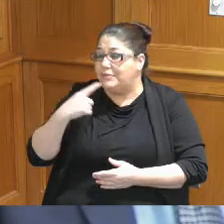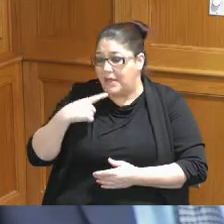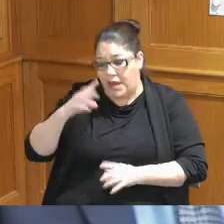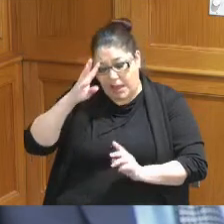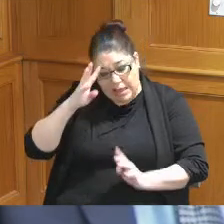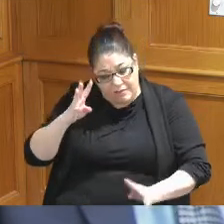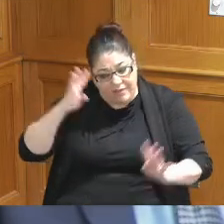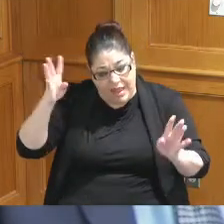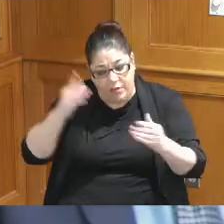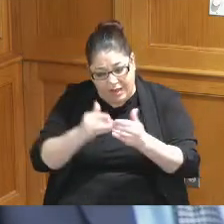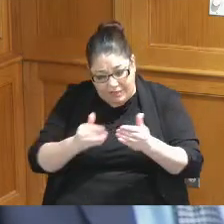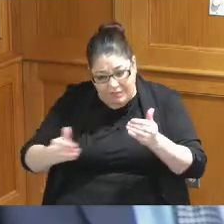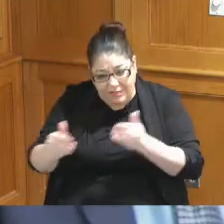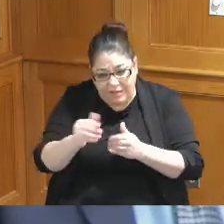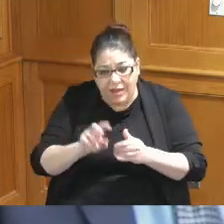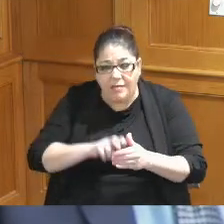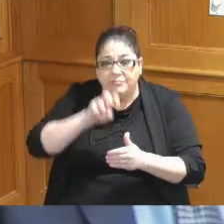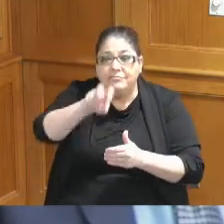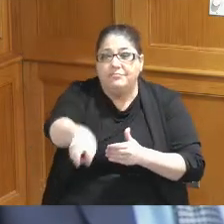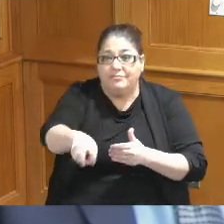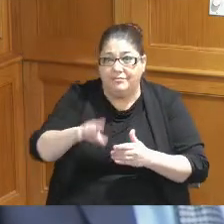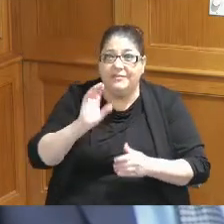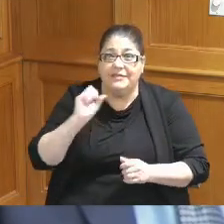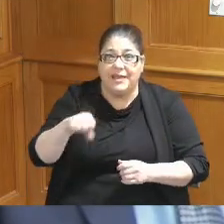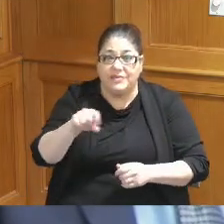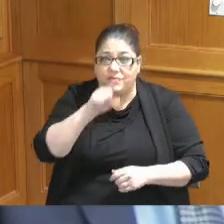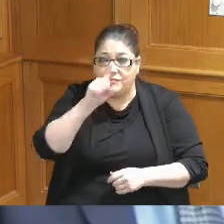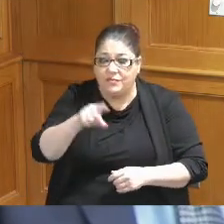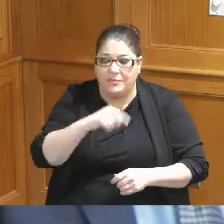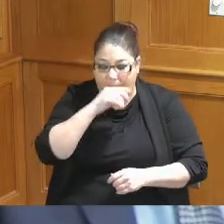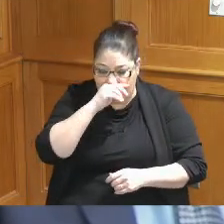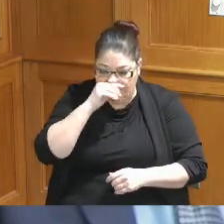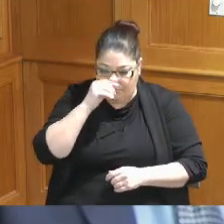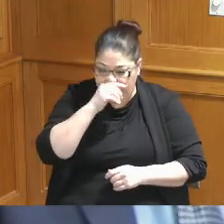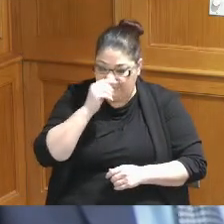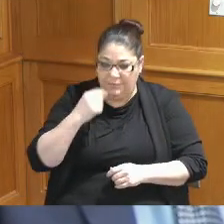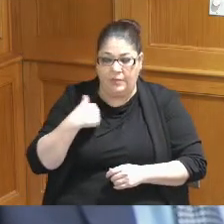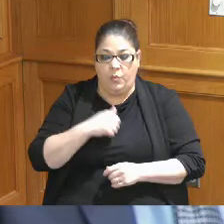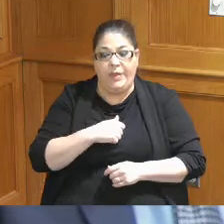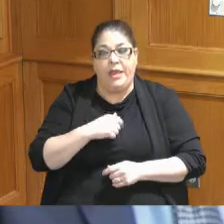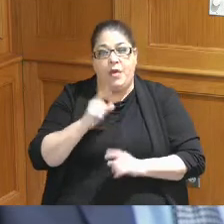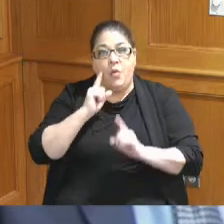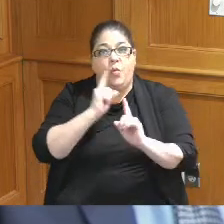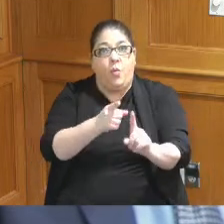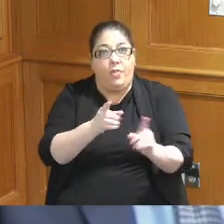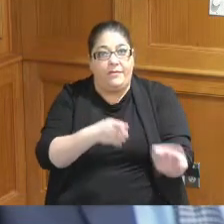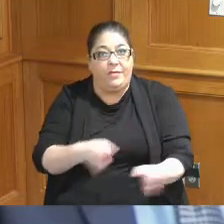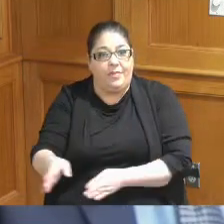forward thinking and so the goal of the plan and the goal of the solid waste District really is to